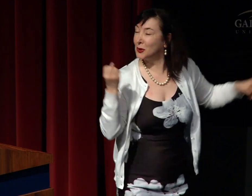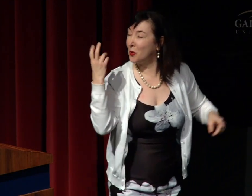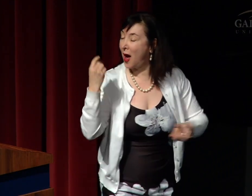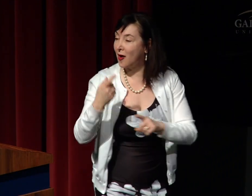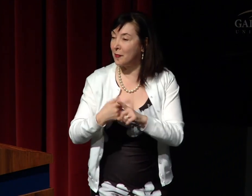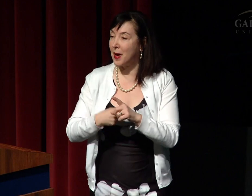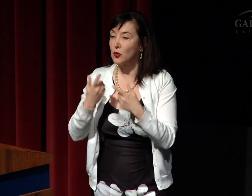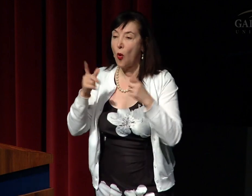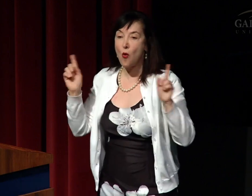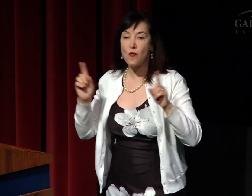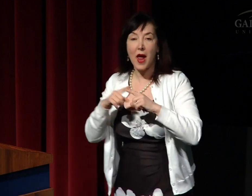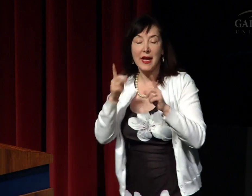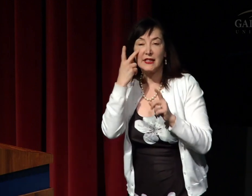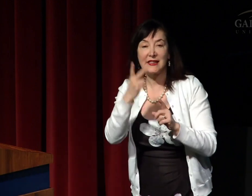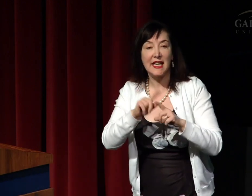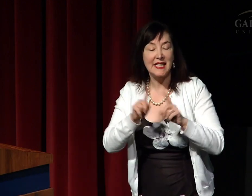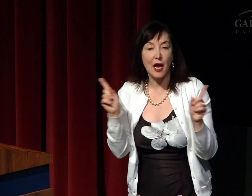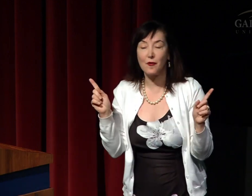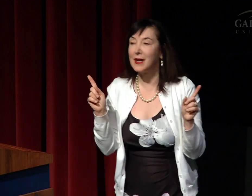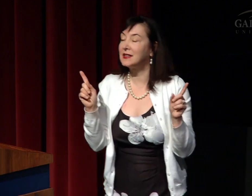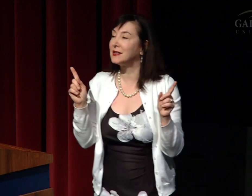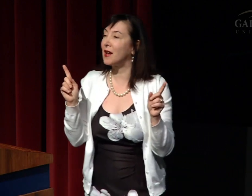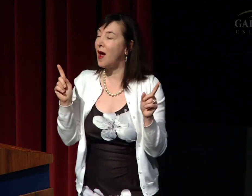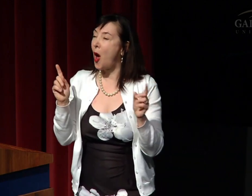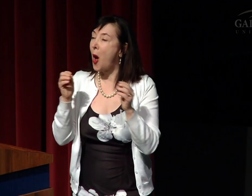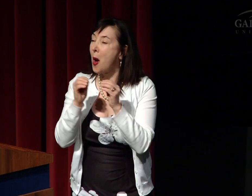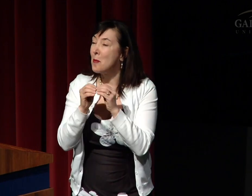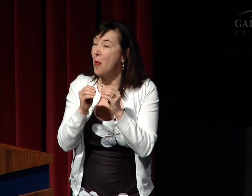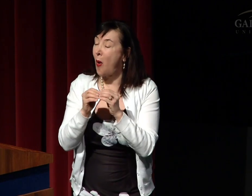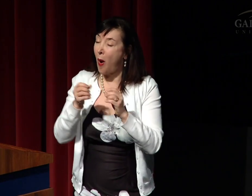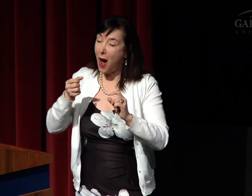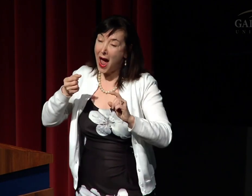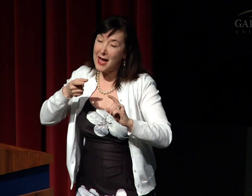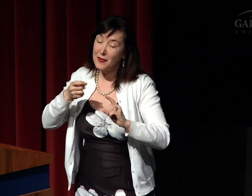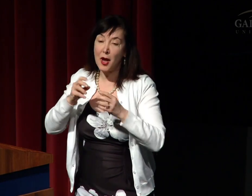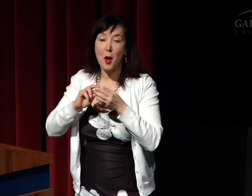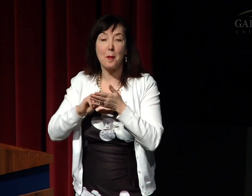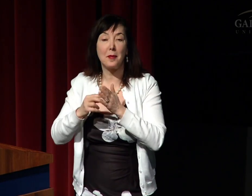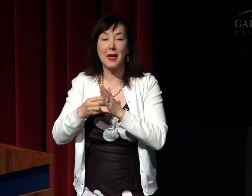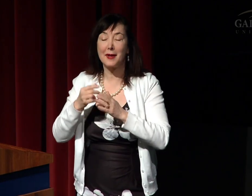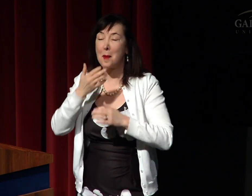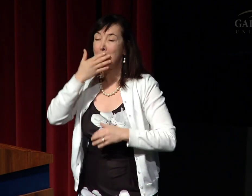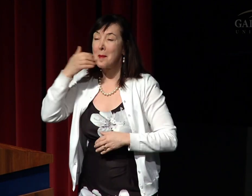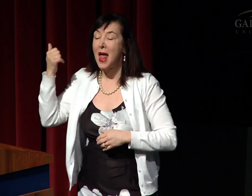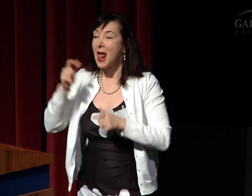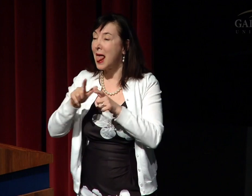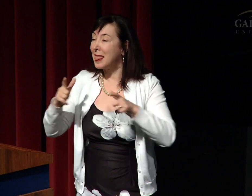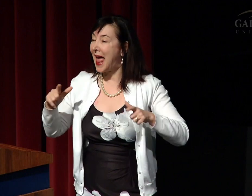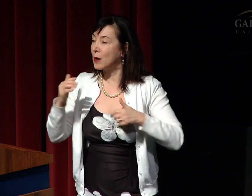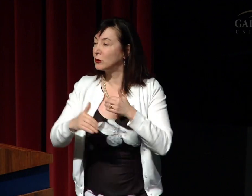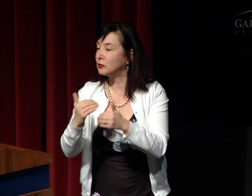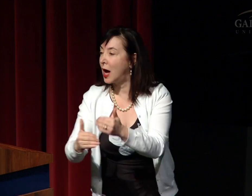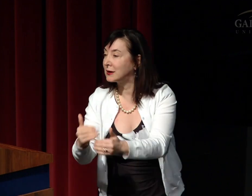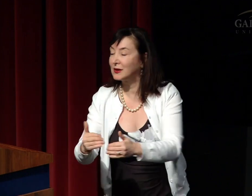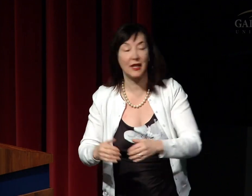It is amazing by only 12 months of age, you already see this advantage of bilingual exposure.